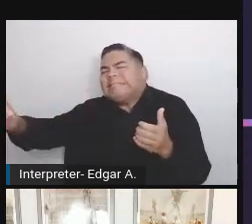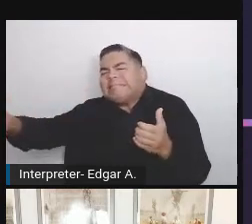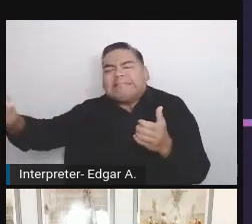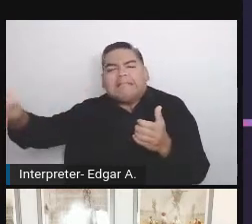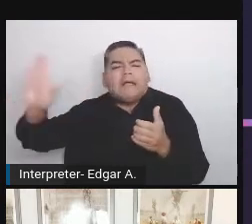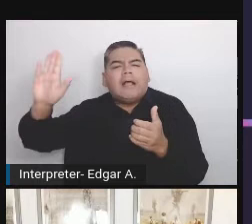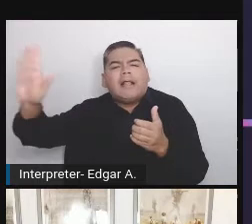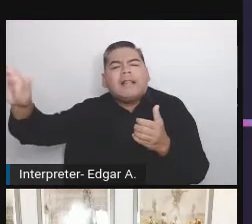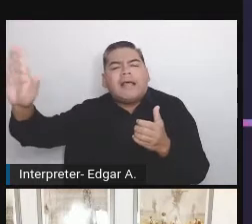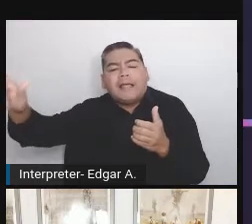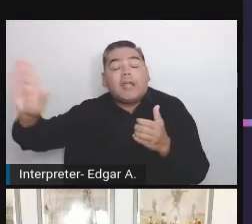of the whole process.